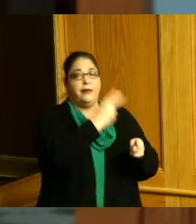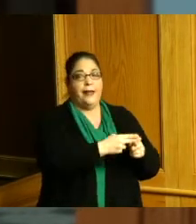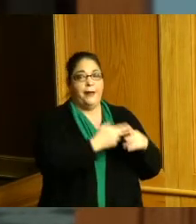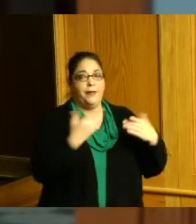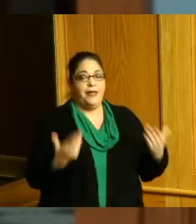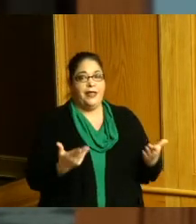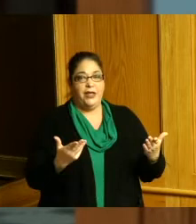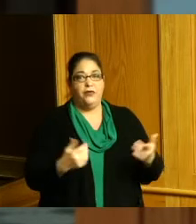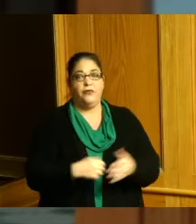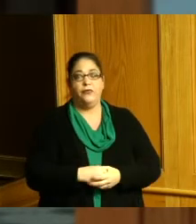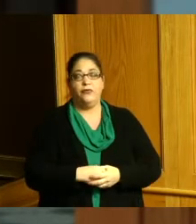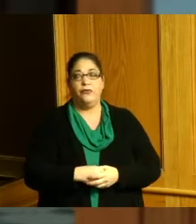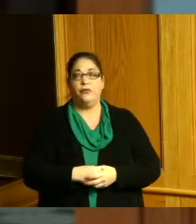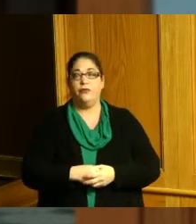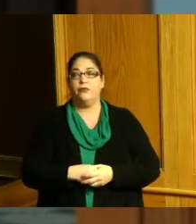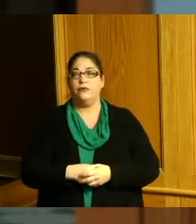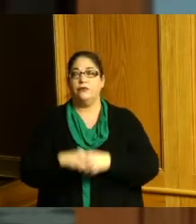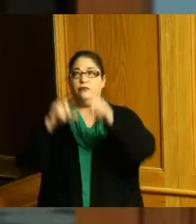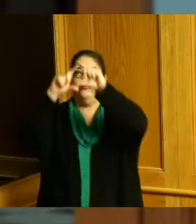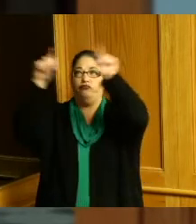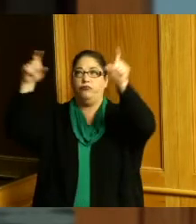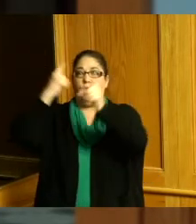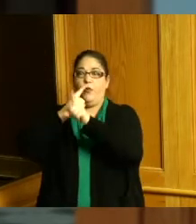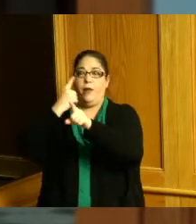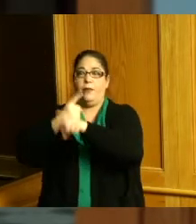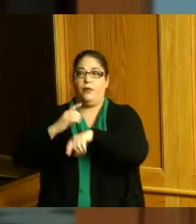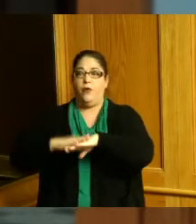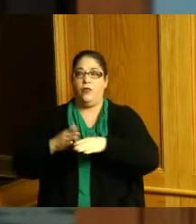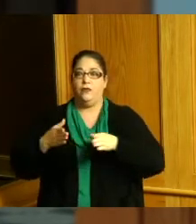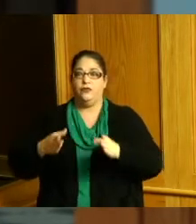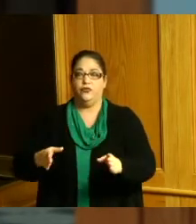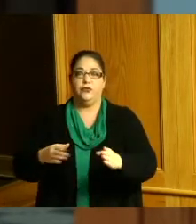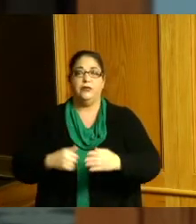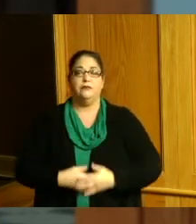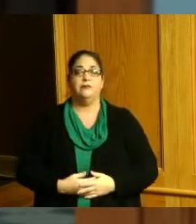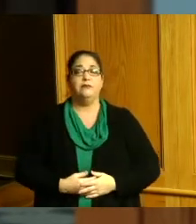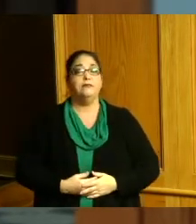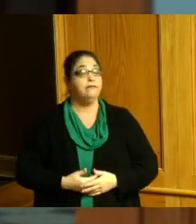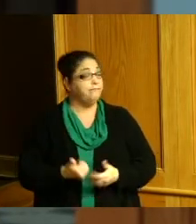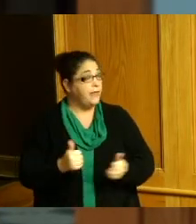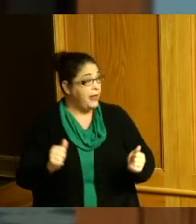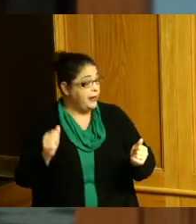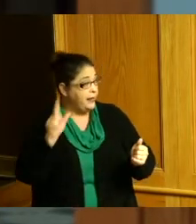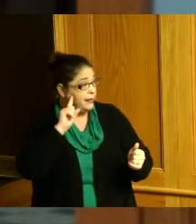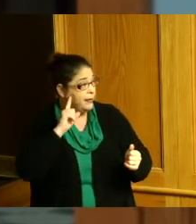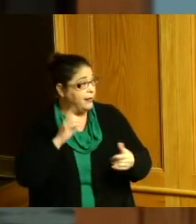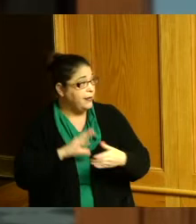on the on the streets and this is a public hearing for any comments well you sort of said something